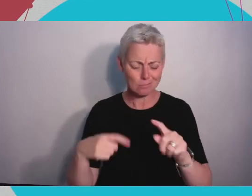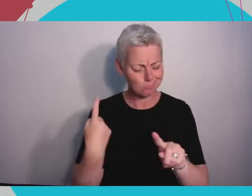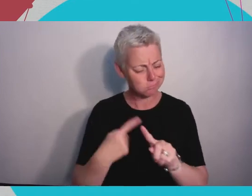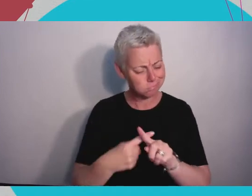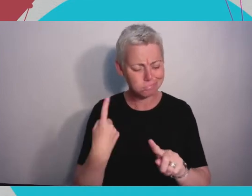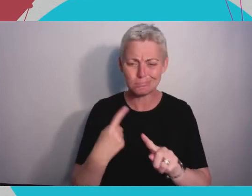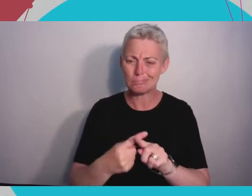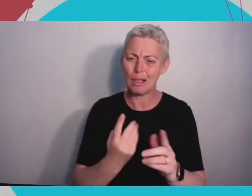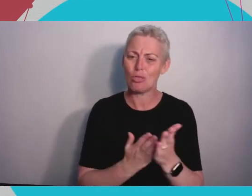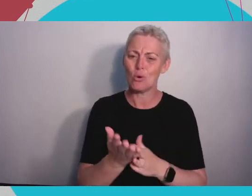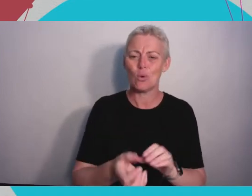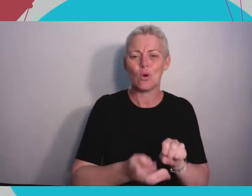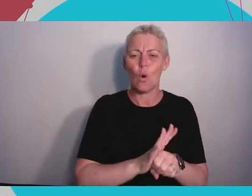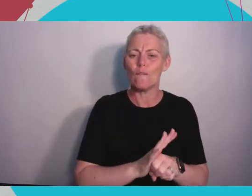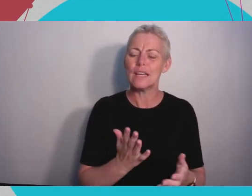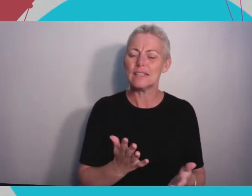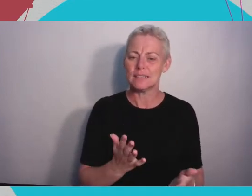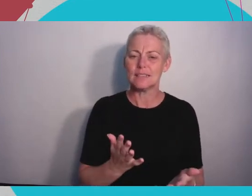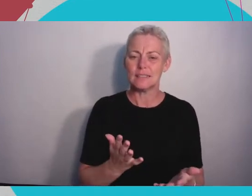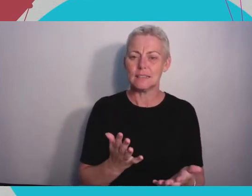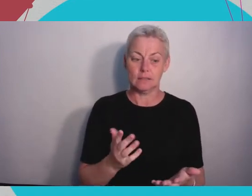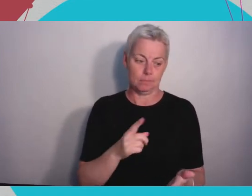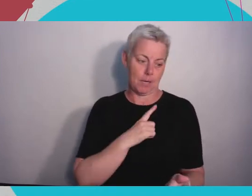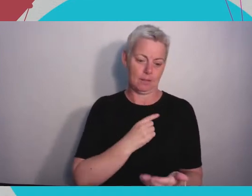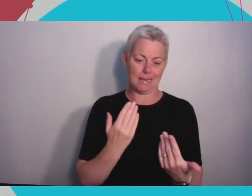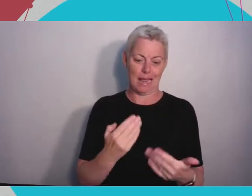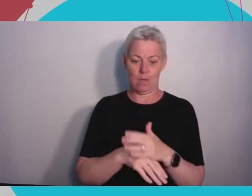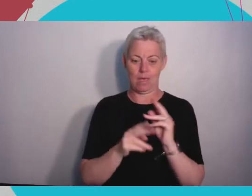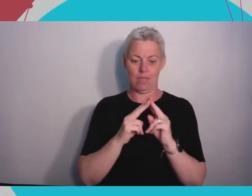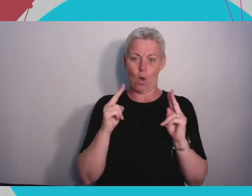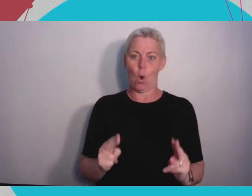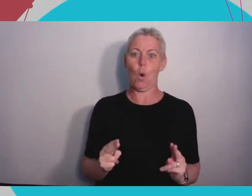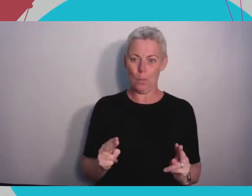we're all in our homes doing a lot of these things over the internet kind of push accelerated